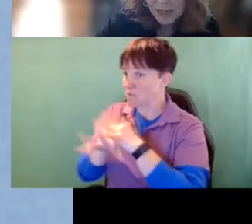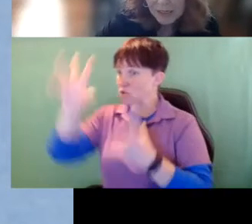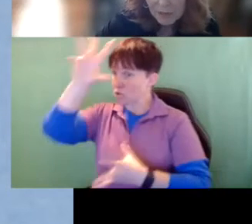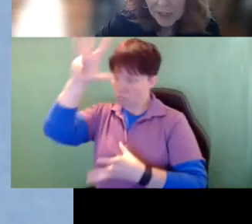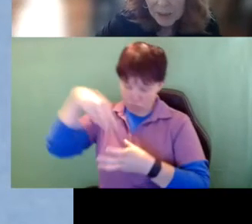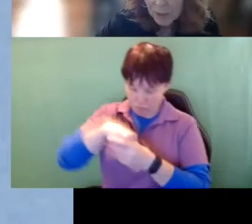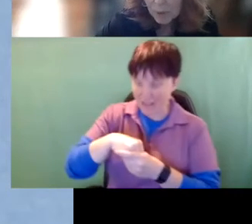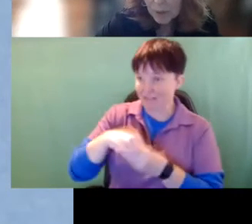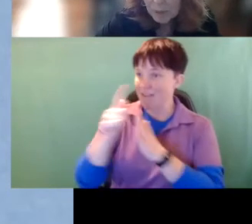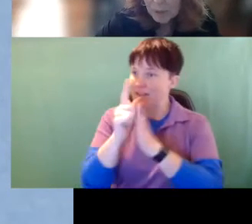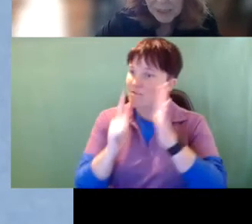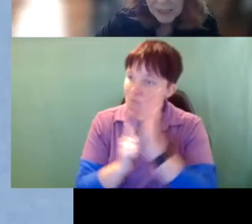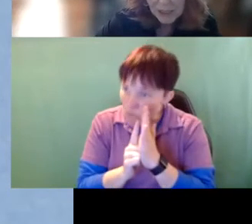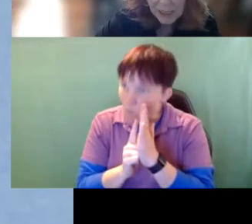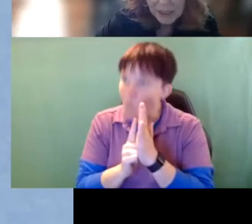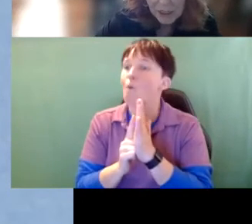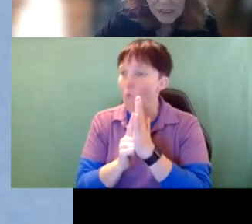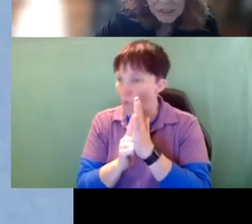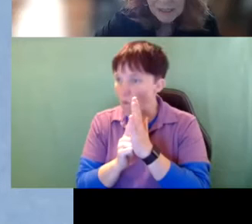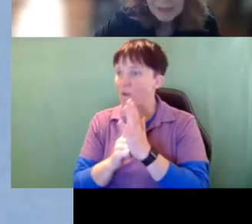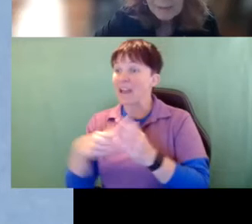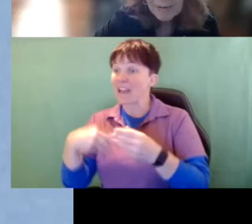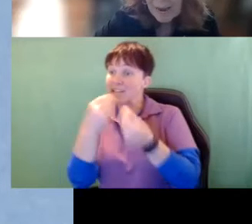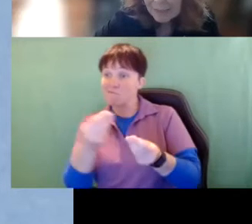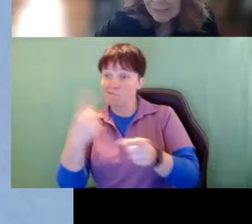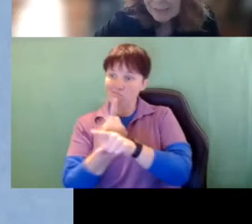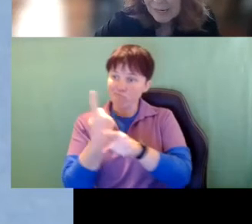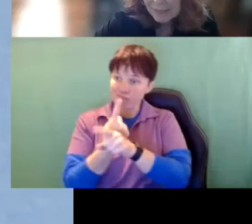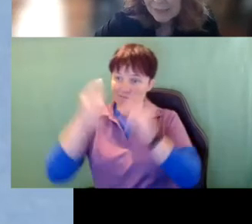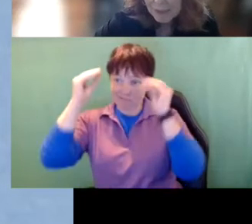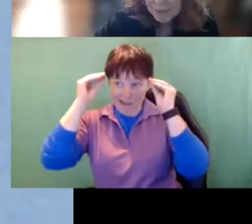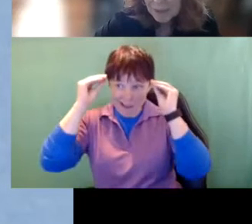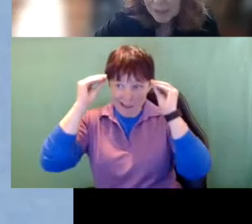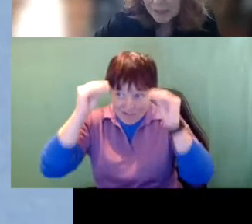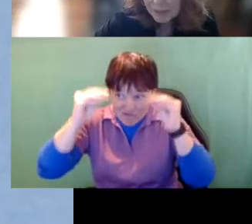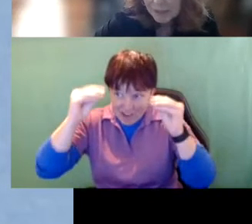a free and appropriate public education the access has to be in place